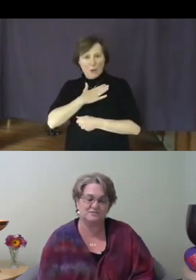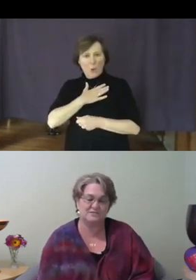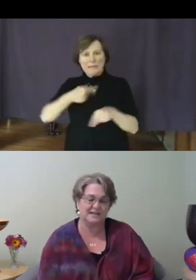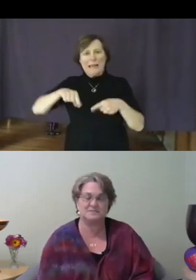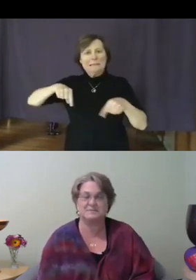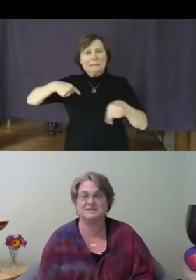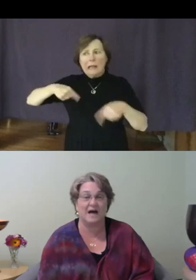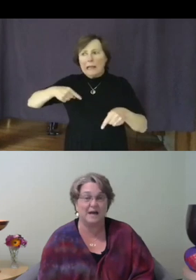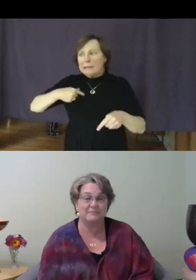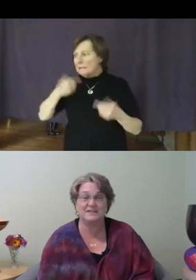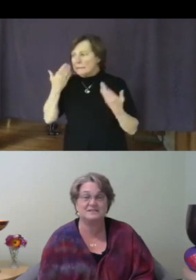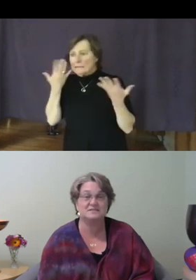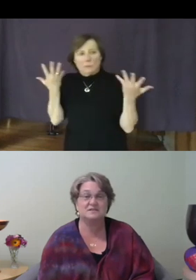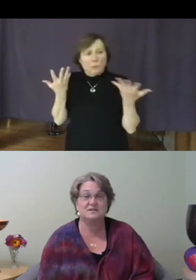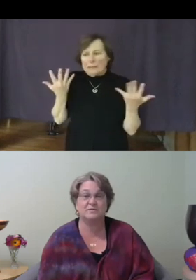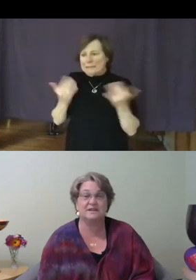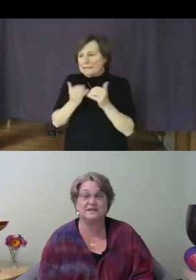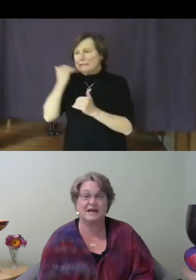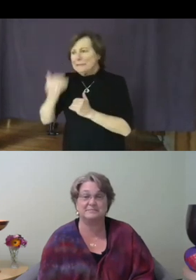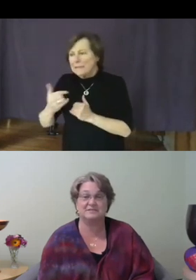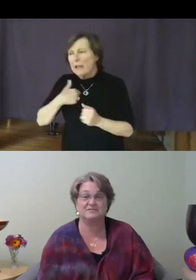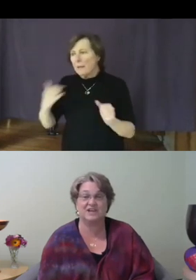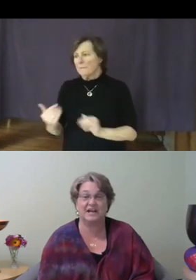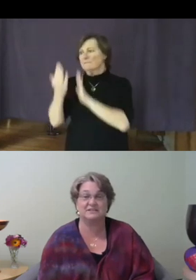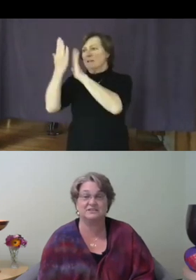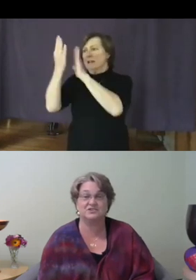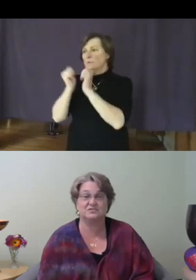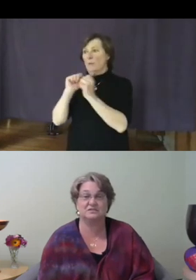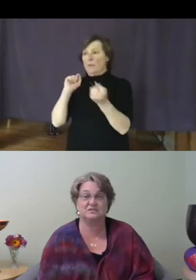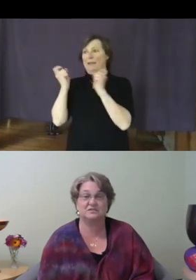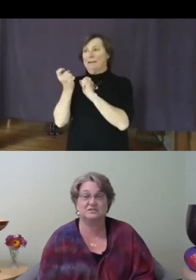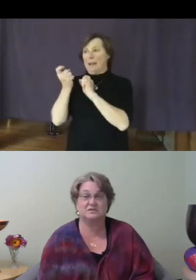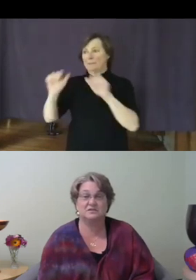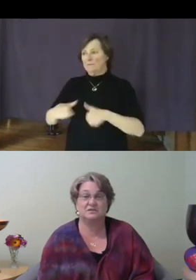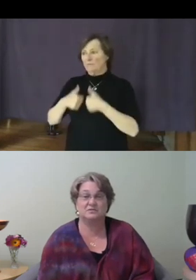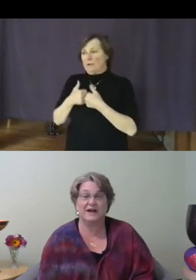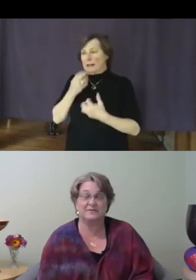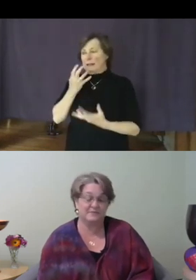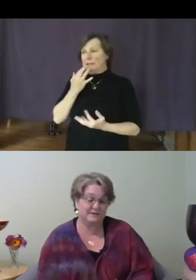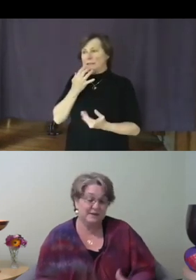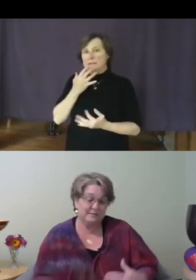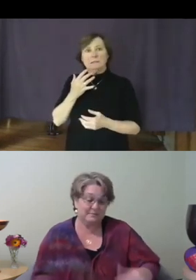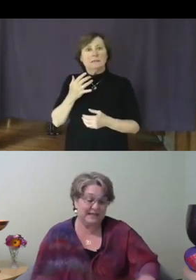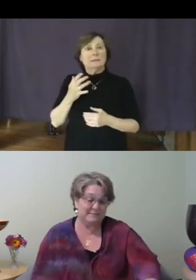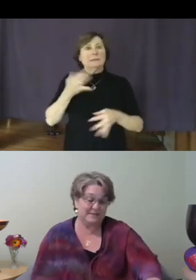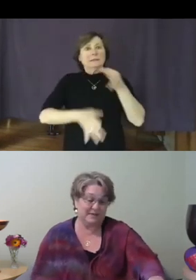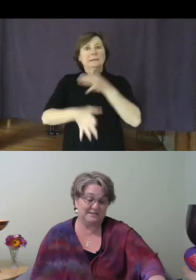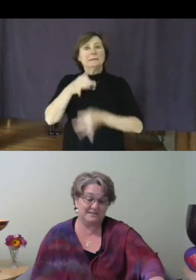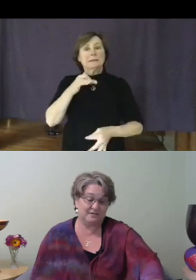next, because I'm faced with an adaptive challenge. Rather than blaming myself for